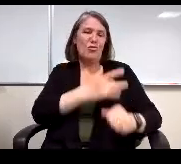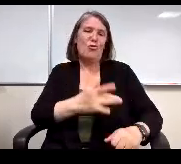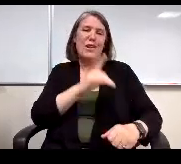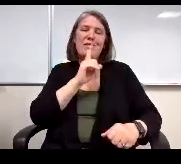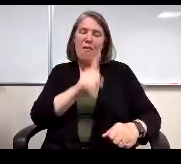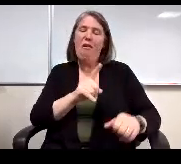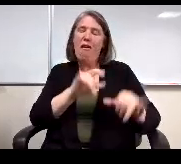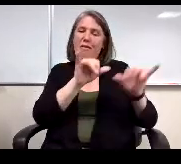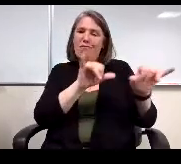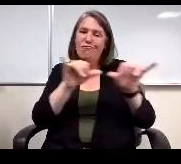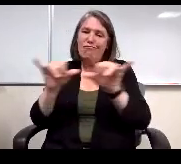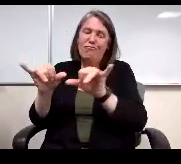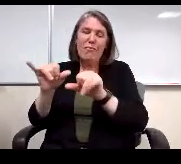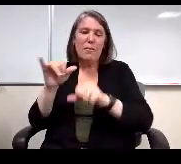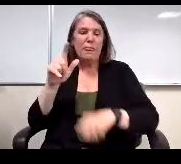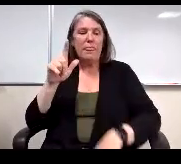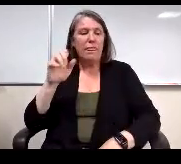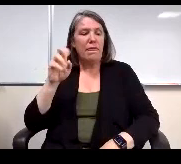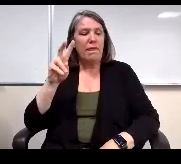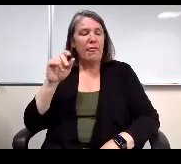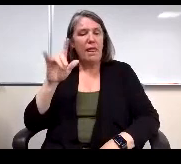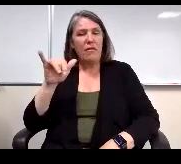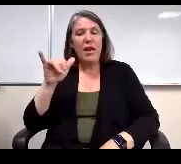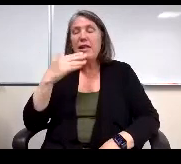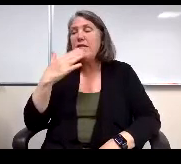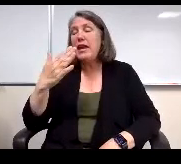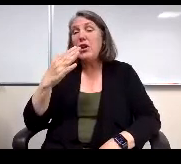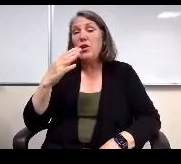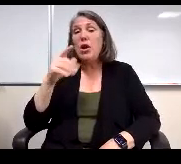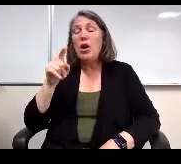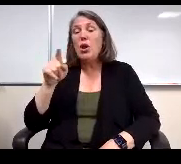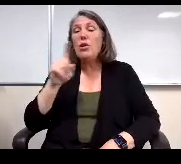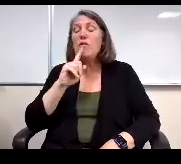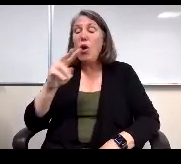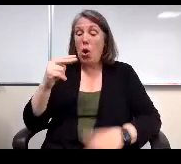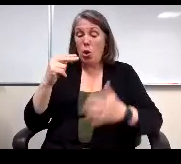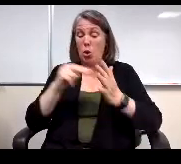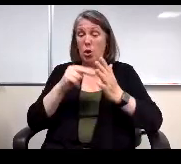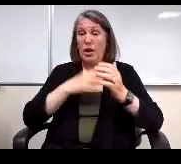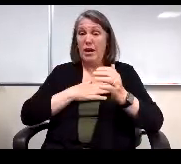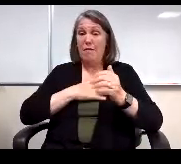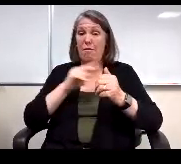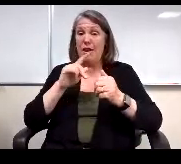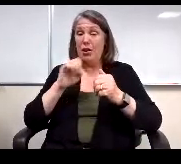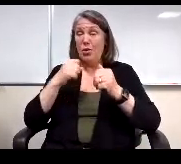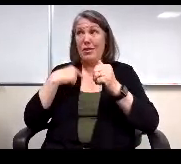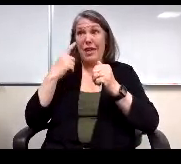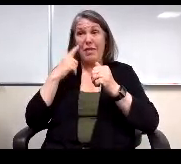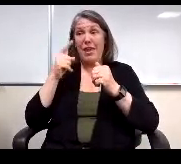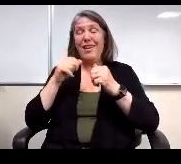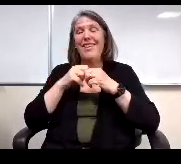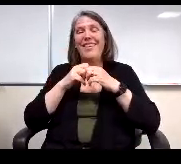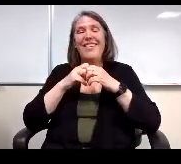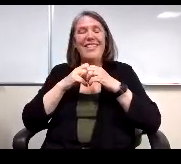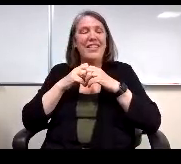He's still around. Thanks Ronald, Mr Lumber you were looking at my notes, I think but.